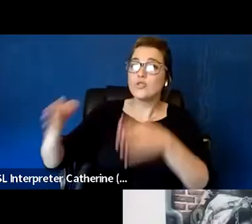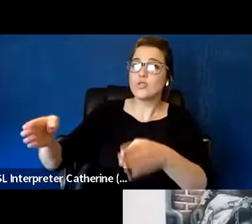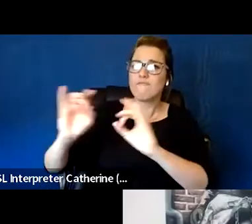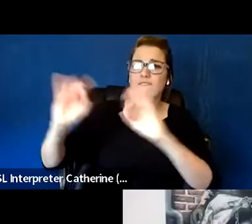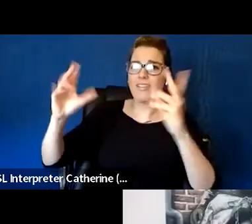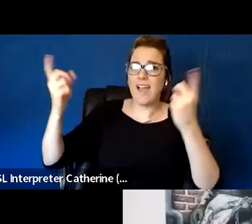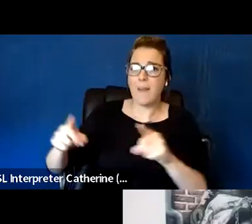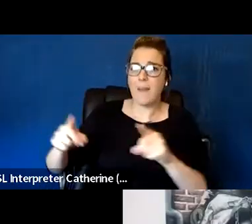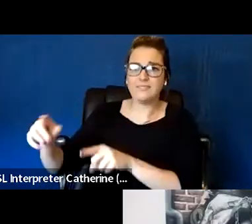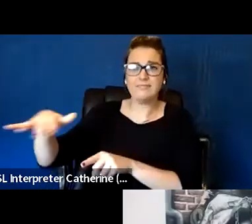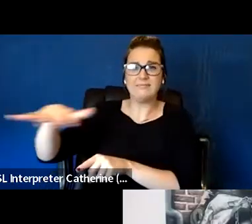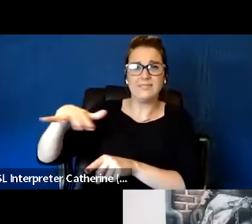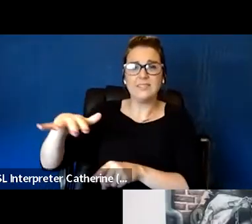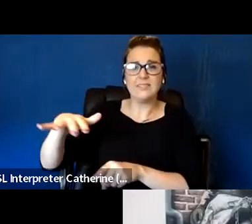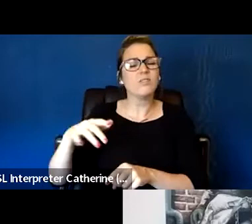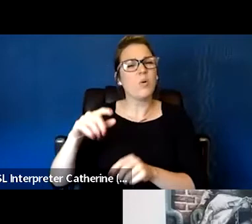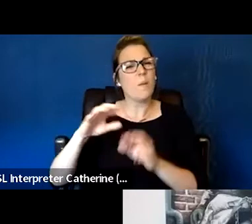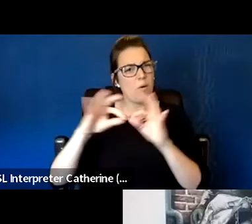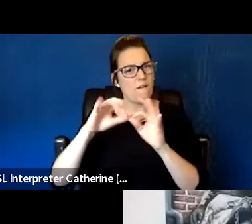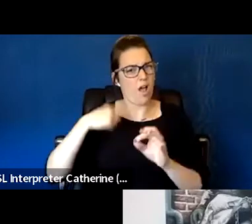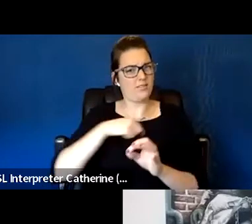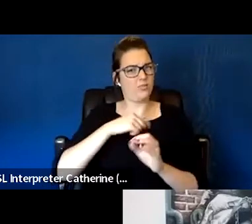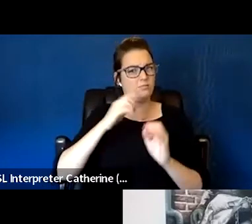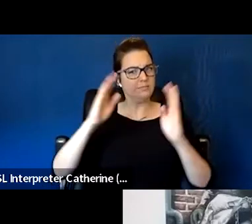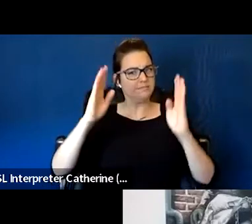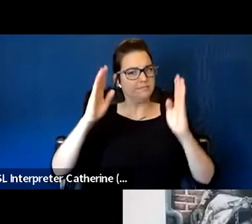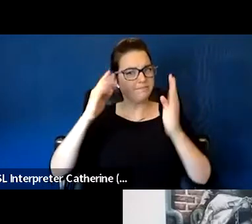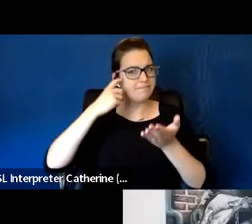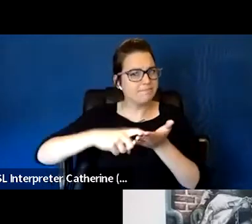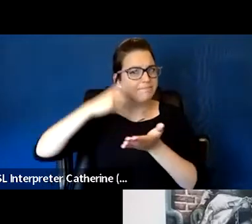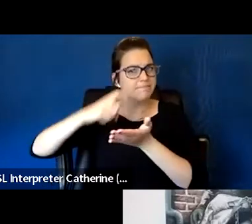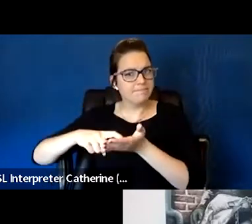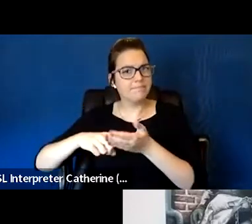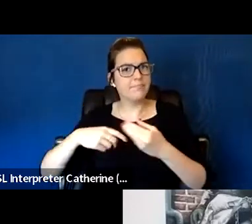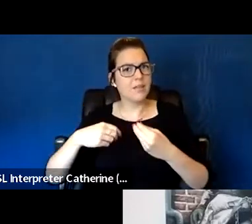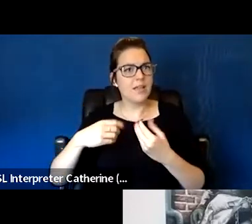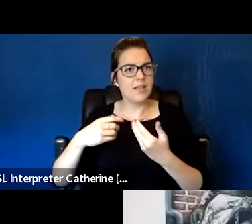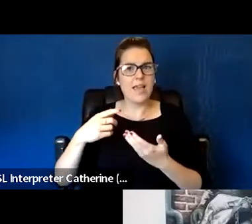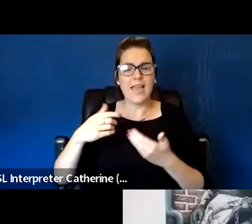and really paying attention to and having training and expertise and secondary trauma informed